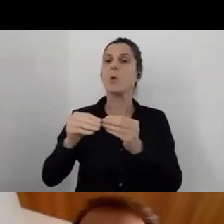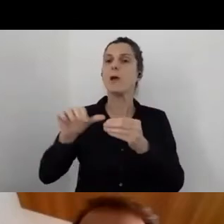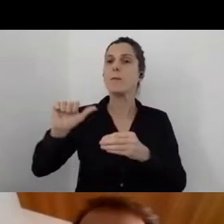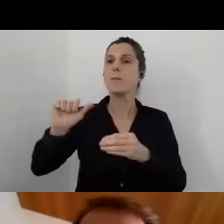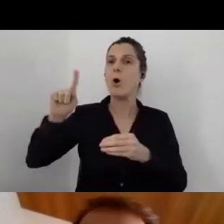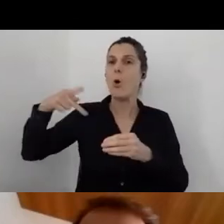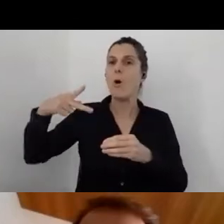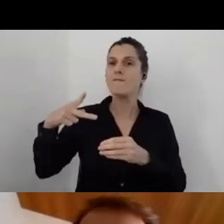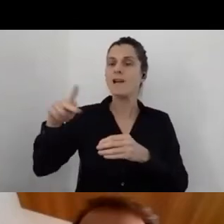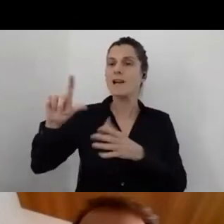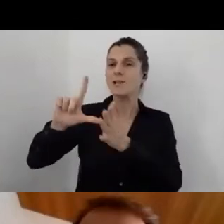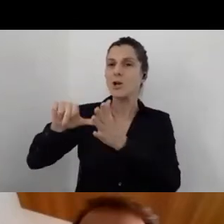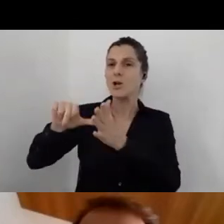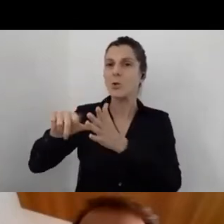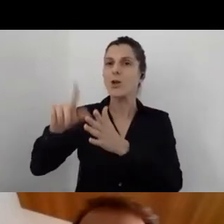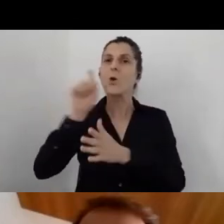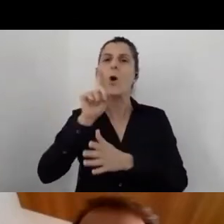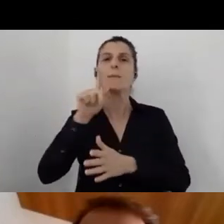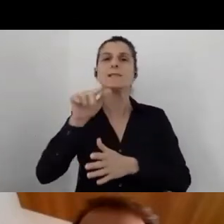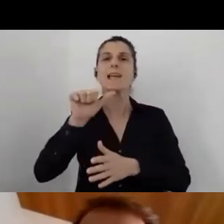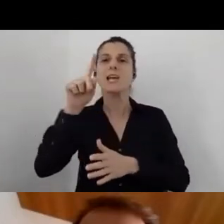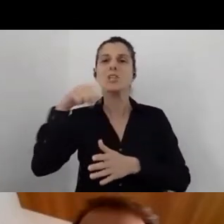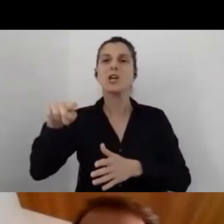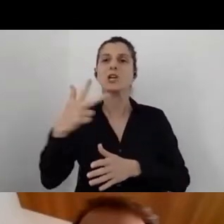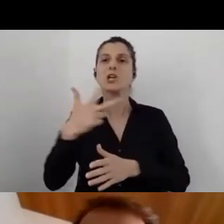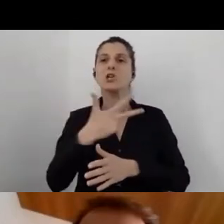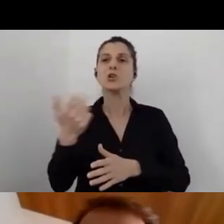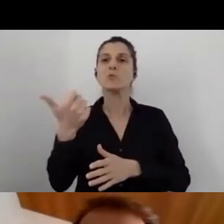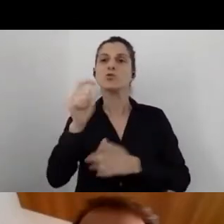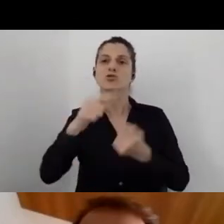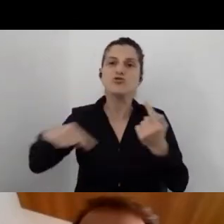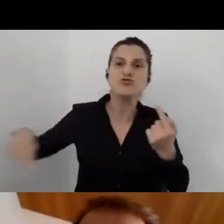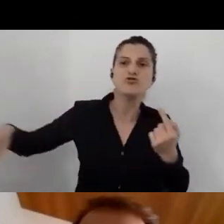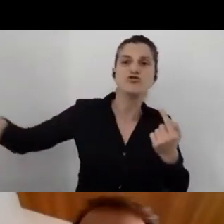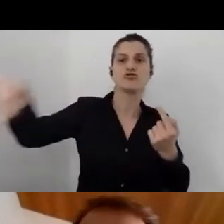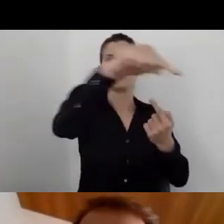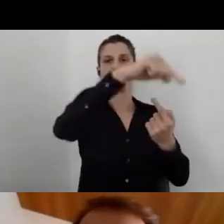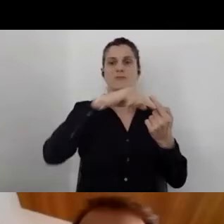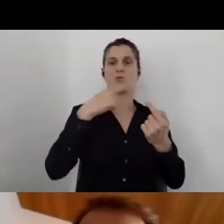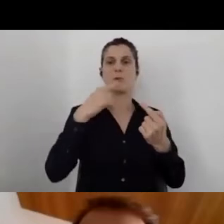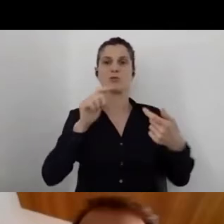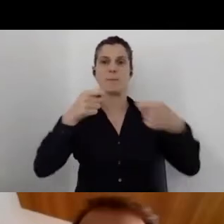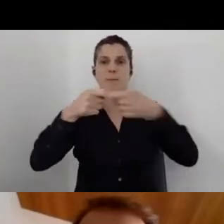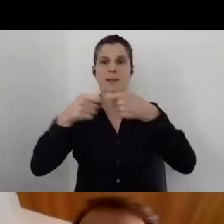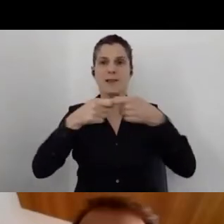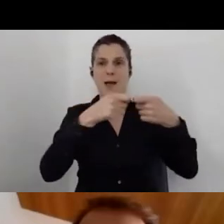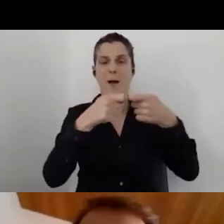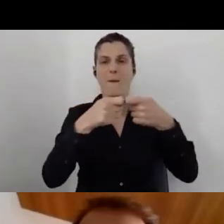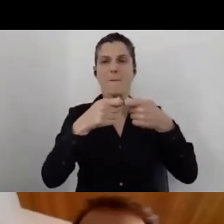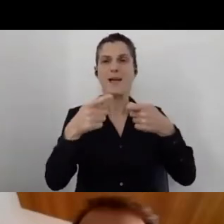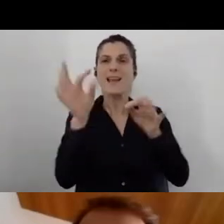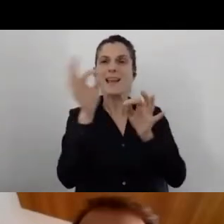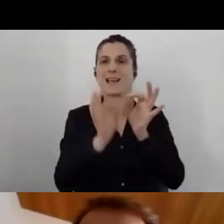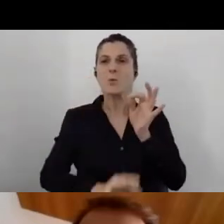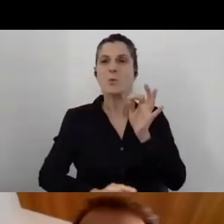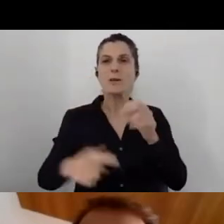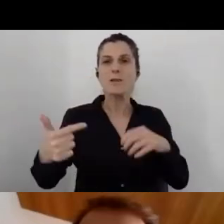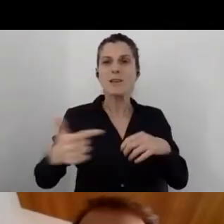360, that can communicate with every geographic information system, and map out everything.